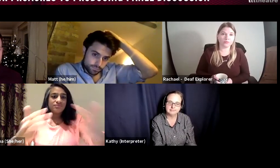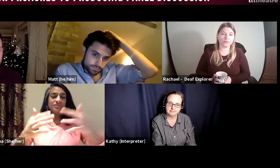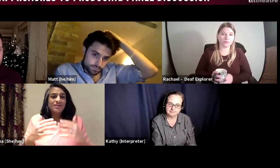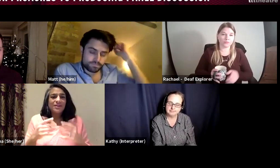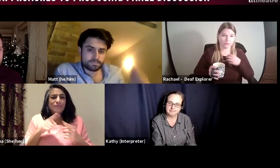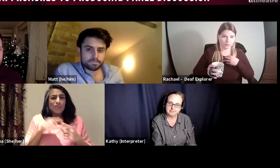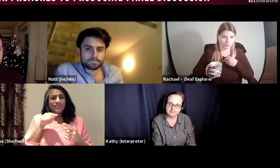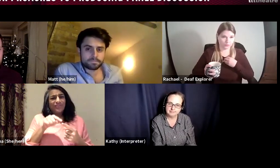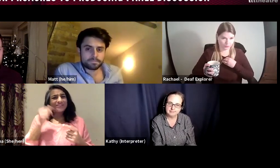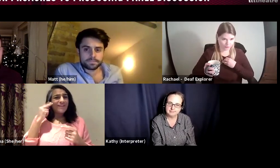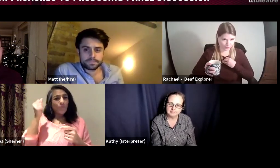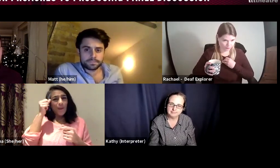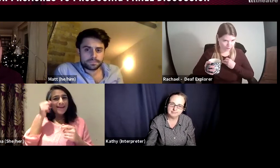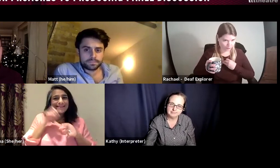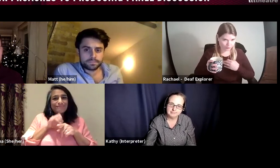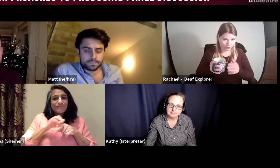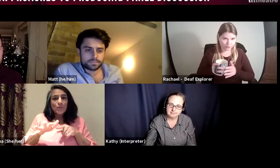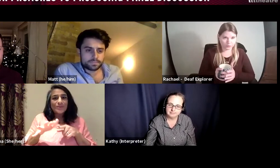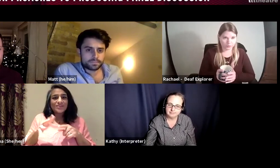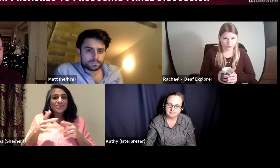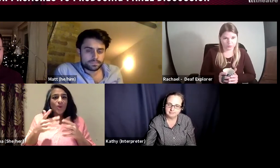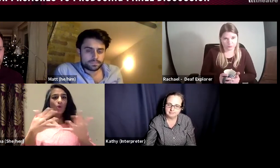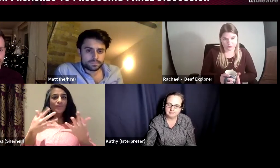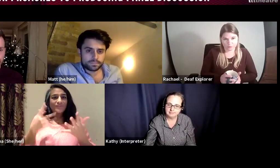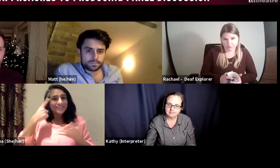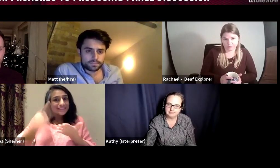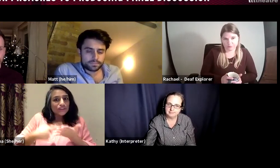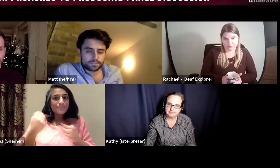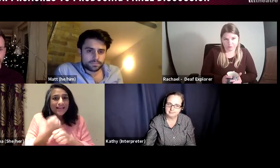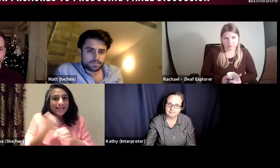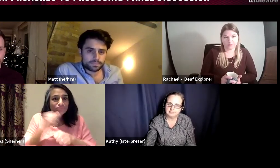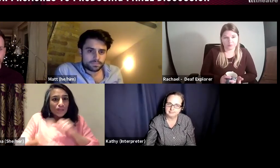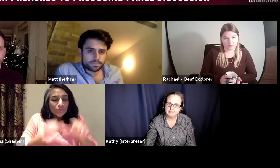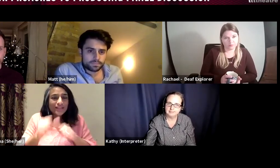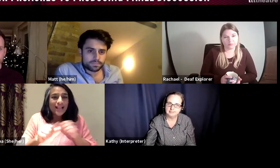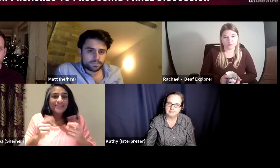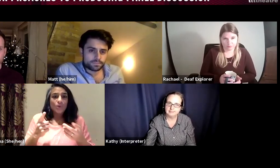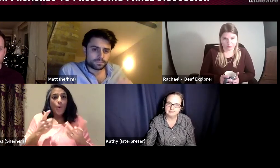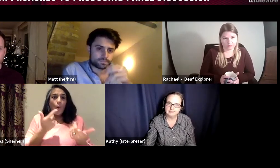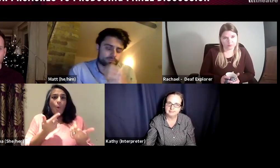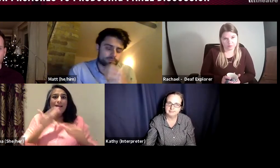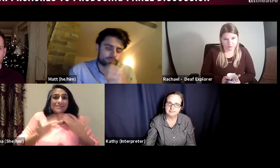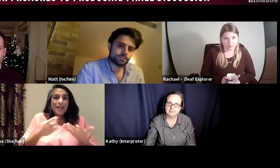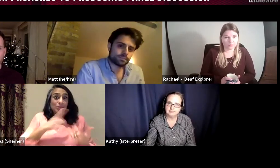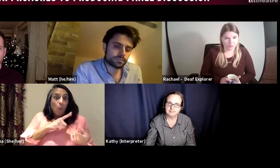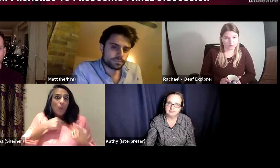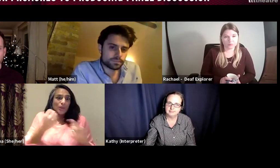from that very first step. Because the level of deaf awareness will influence decisions throughout